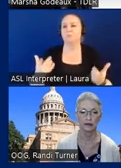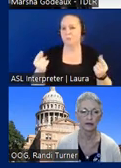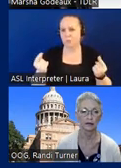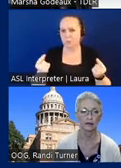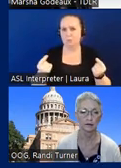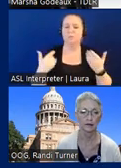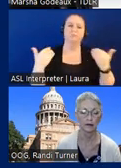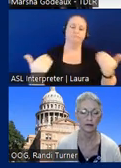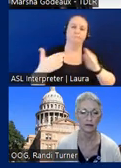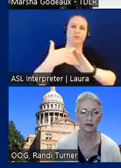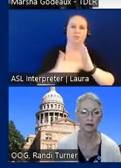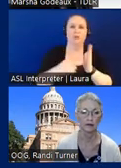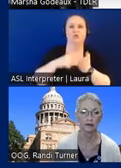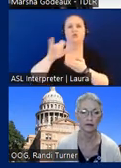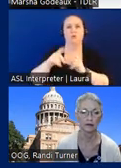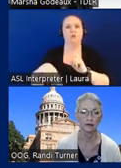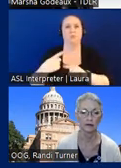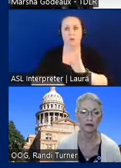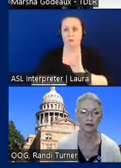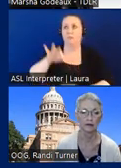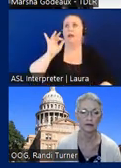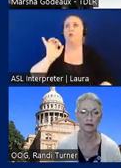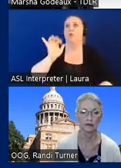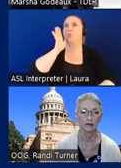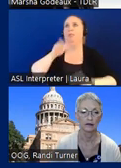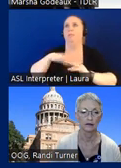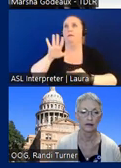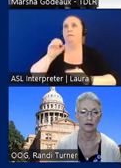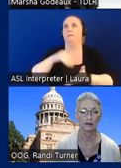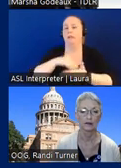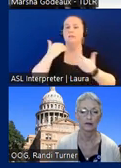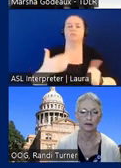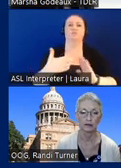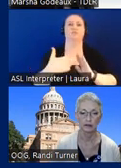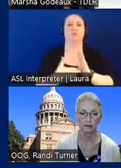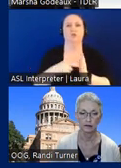the project as soon as you find out that it's it's gonna go over which could be a late registration